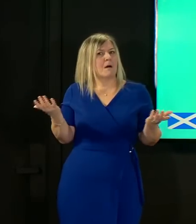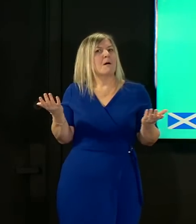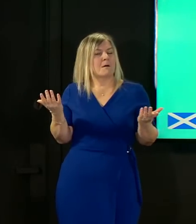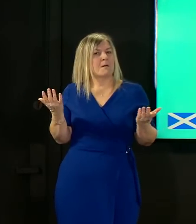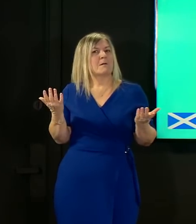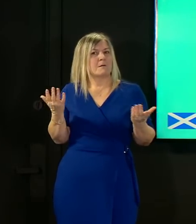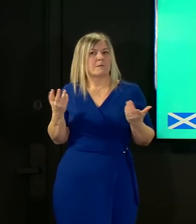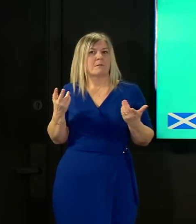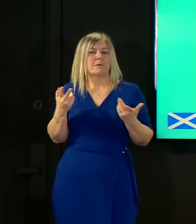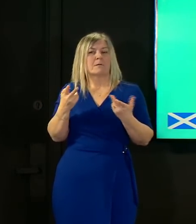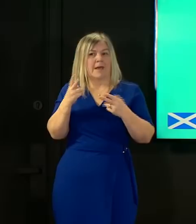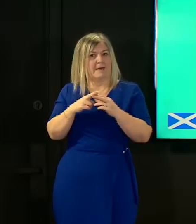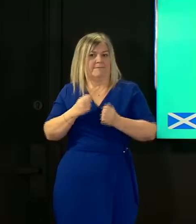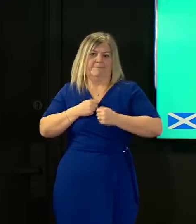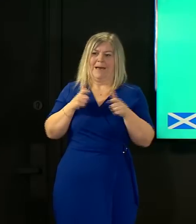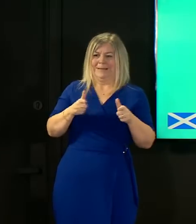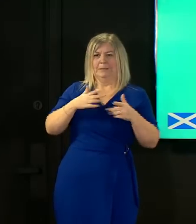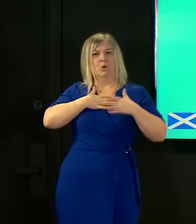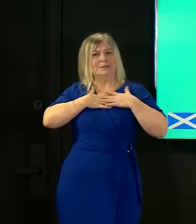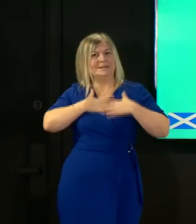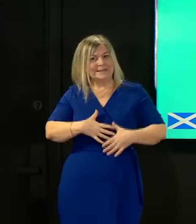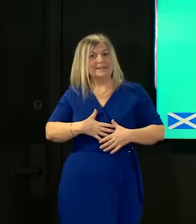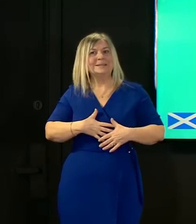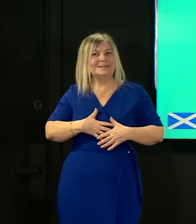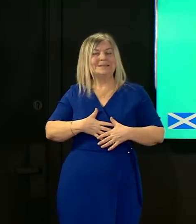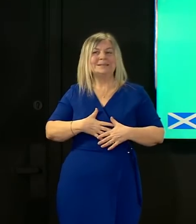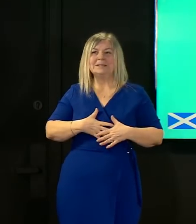our body's own antibodies become less responsive to these new variants